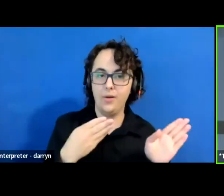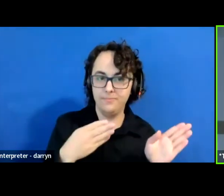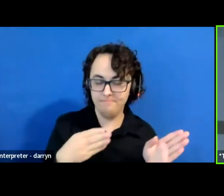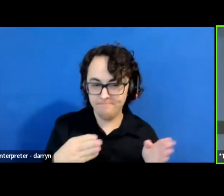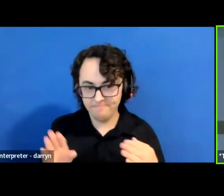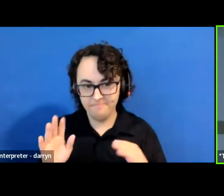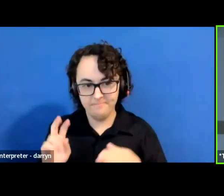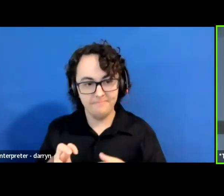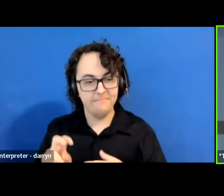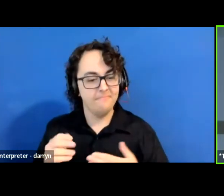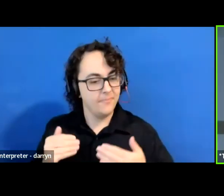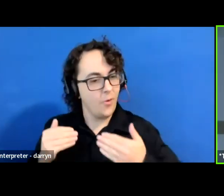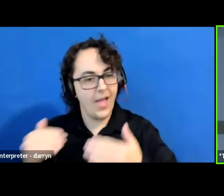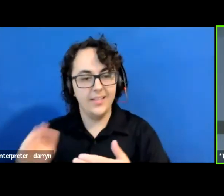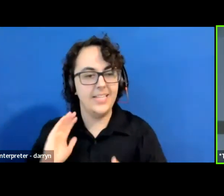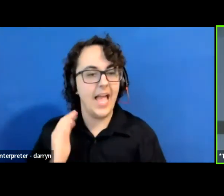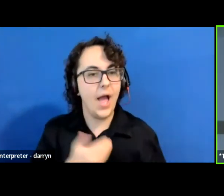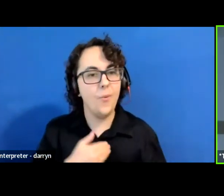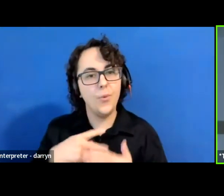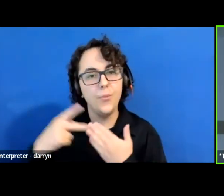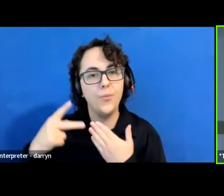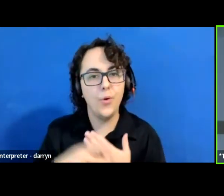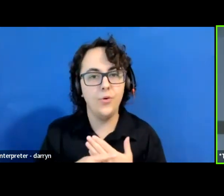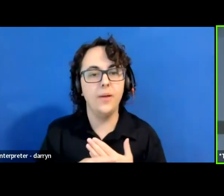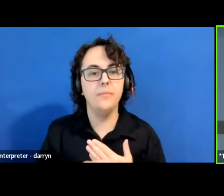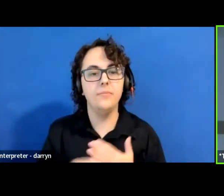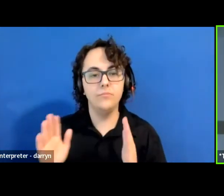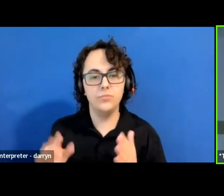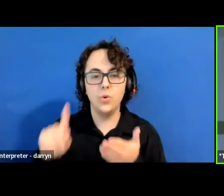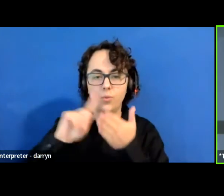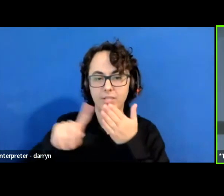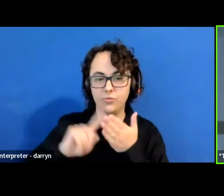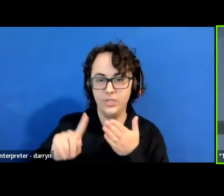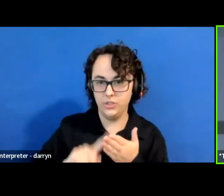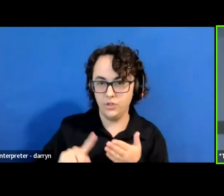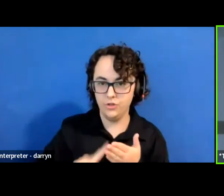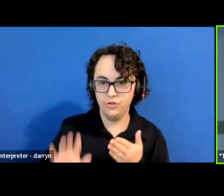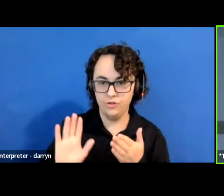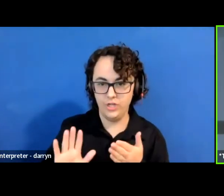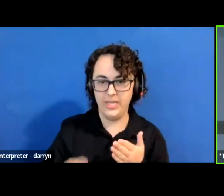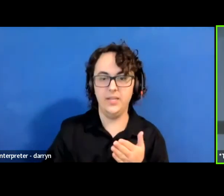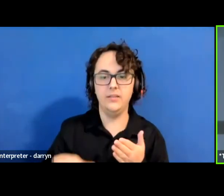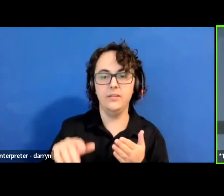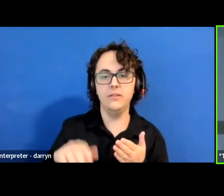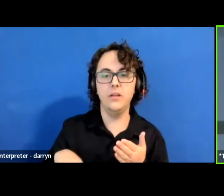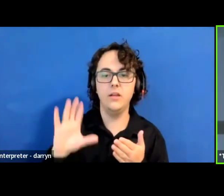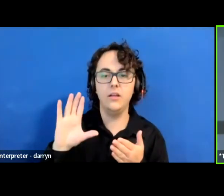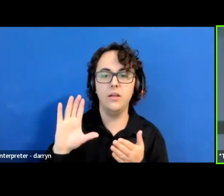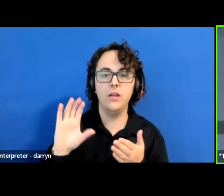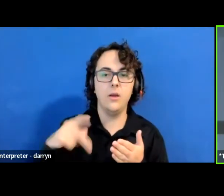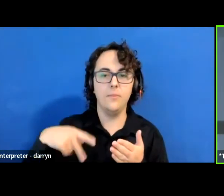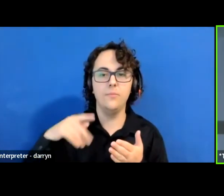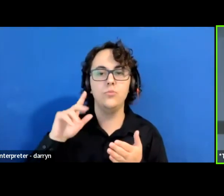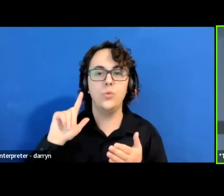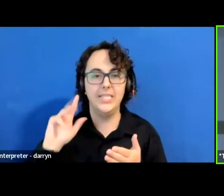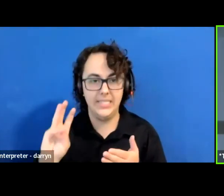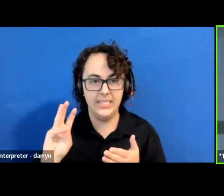So in researching COP26, which we'll talk more about later, we came across in New York Times article